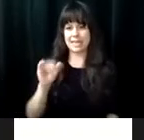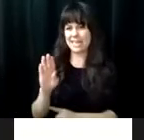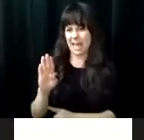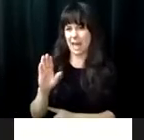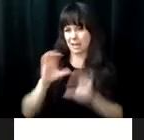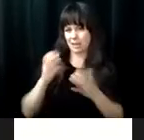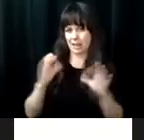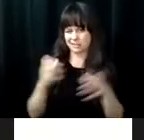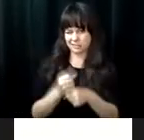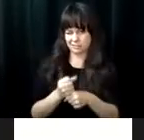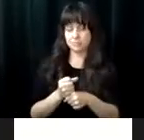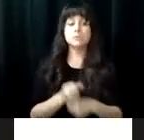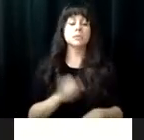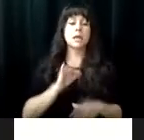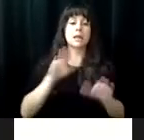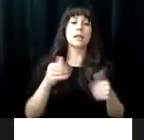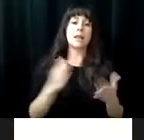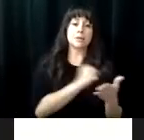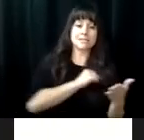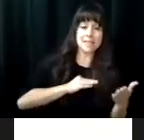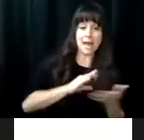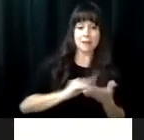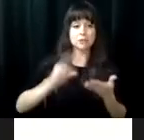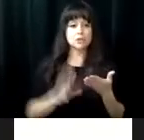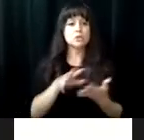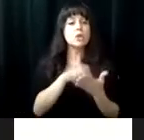Conversations about blindness. The conversations about blindness